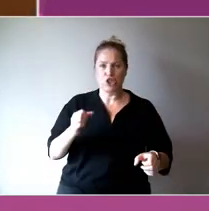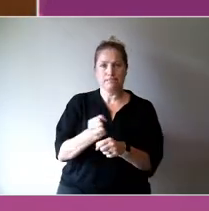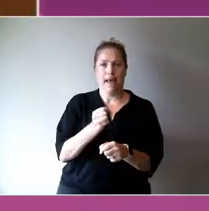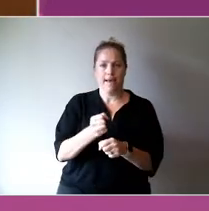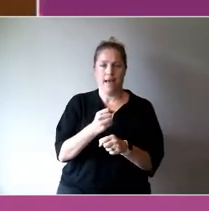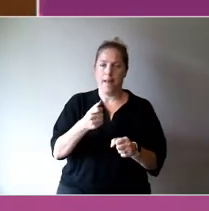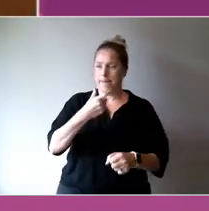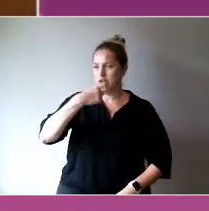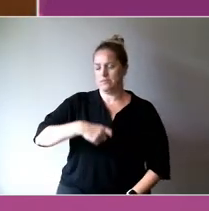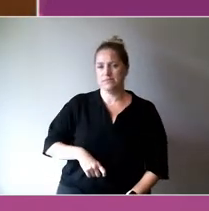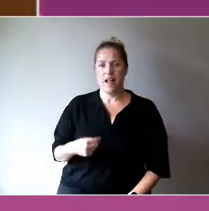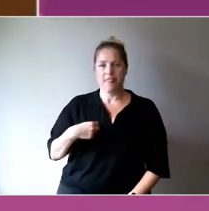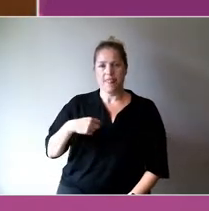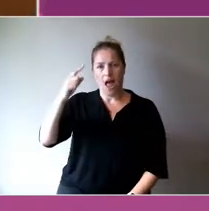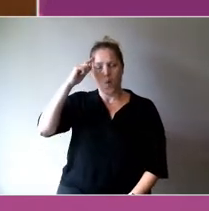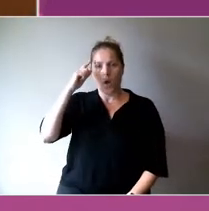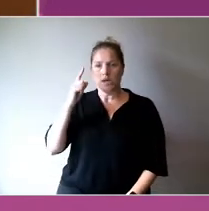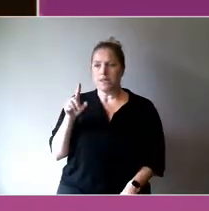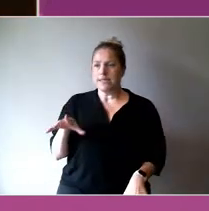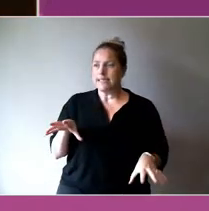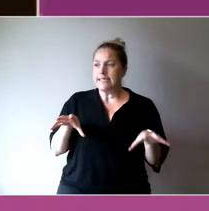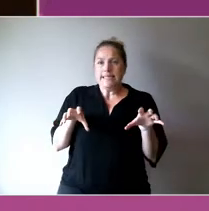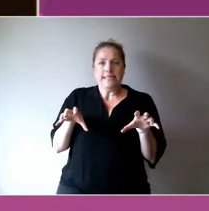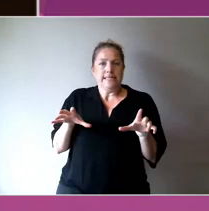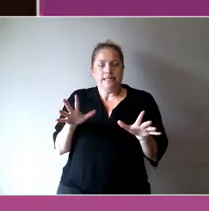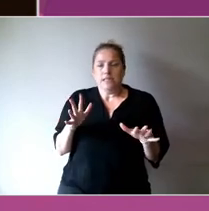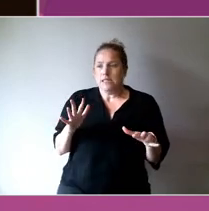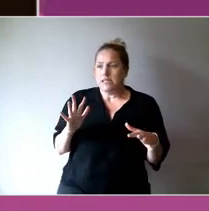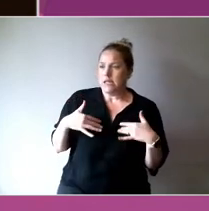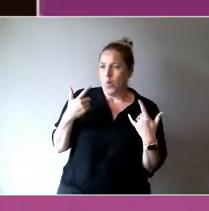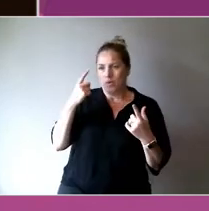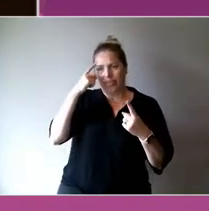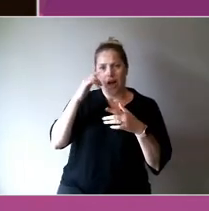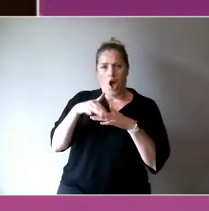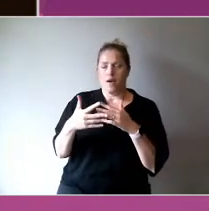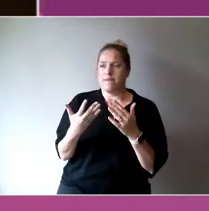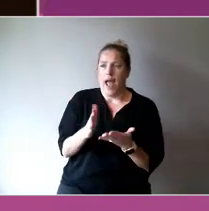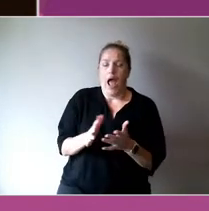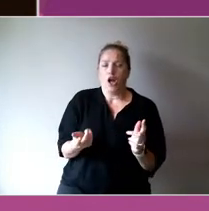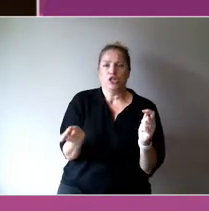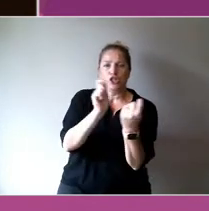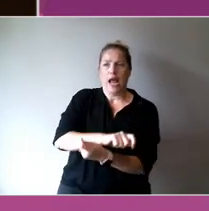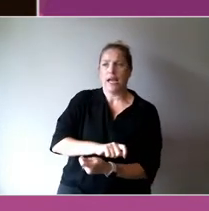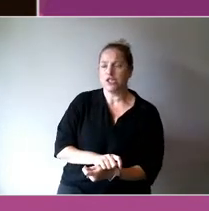Jeremy, talk to me about how the nature of the ask is shifting?